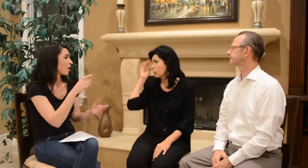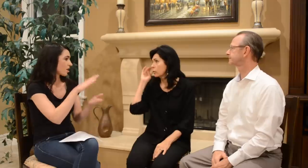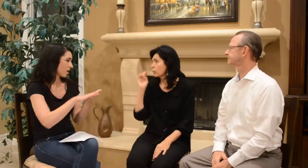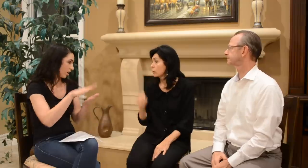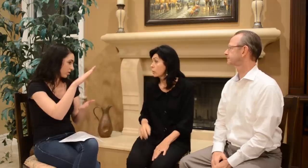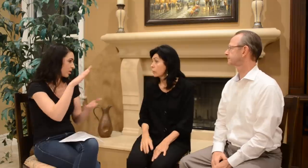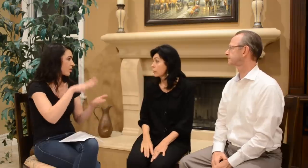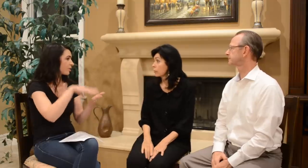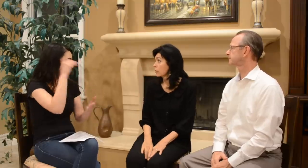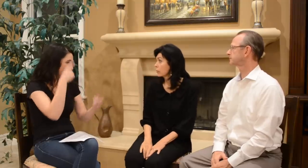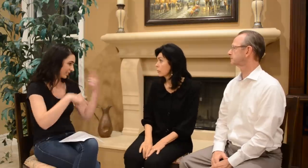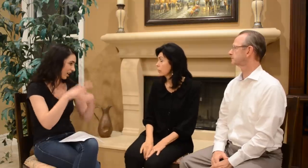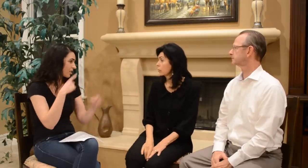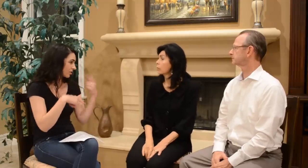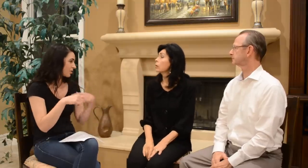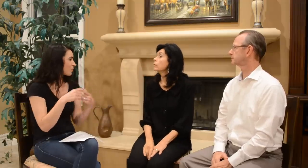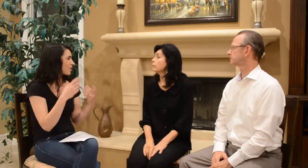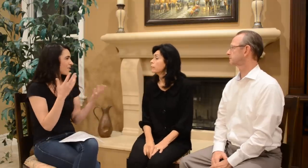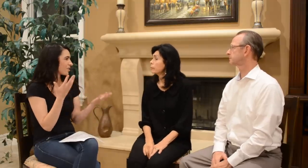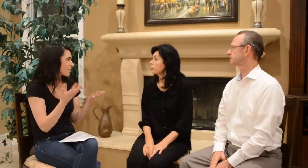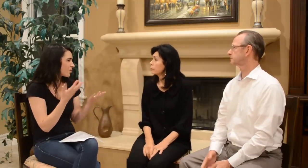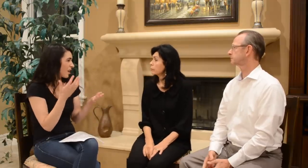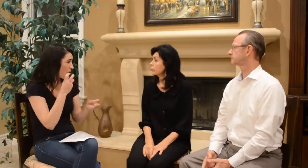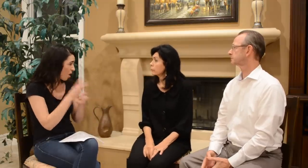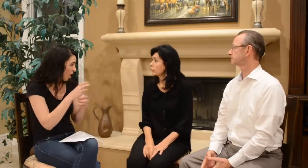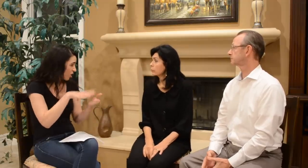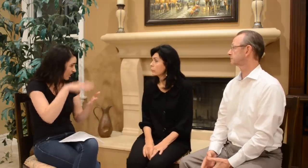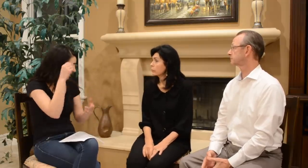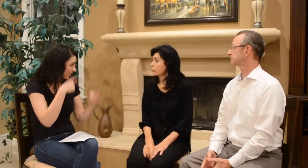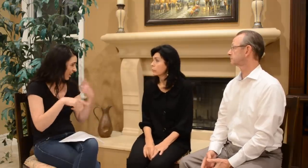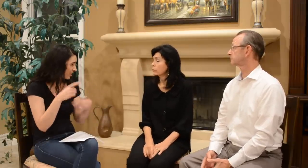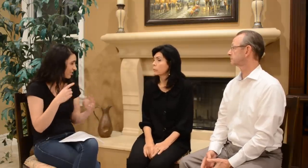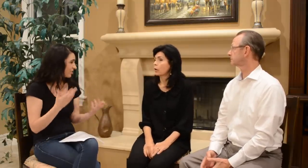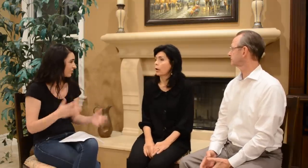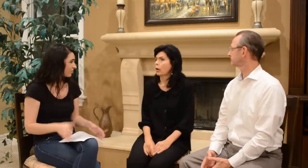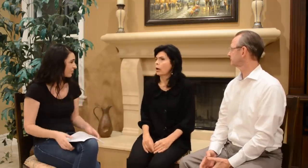When you went to the college to learn sign, was it hard to learn sign?